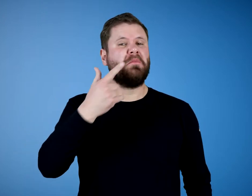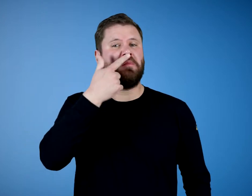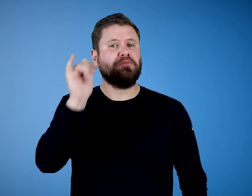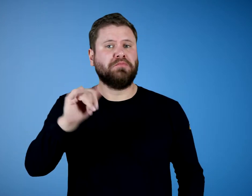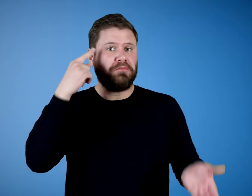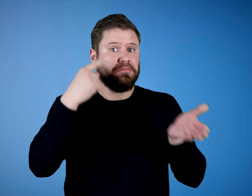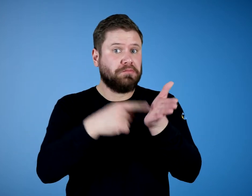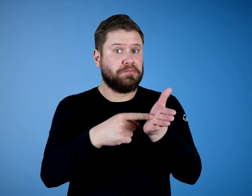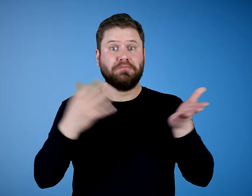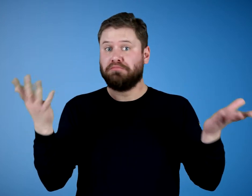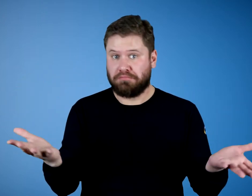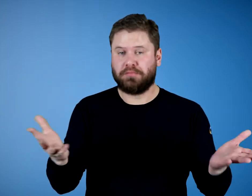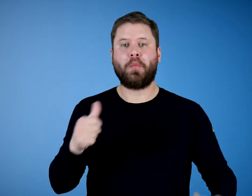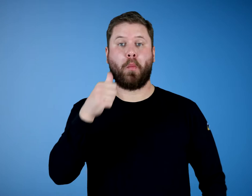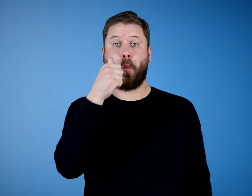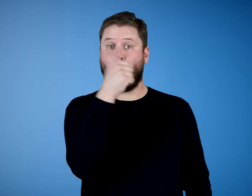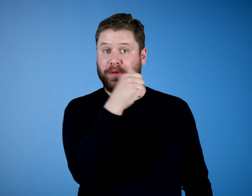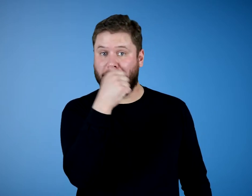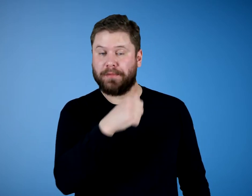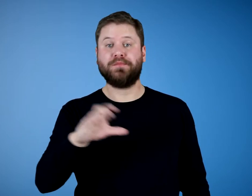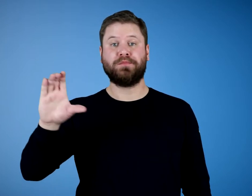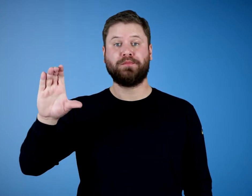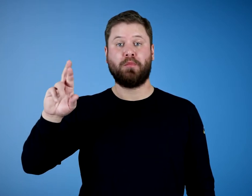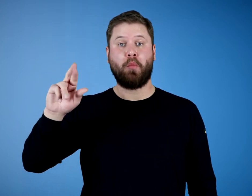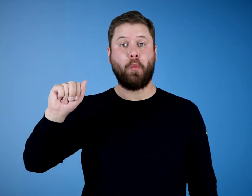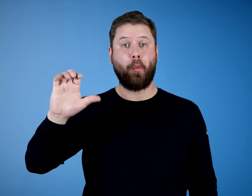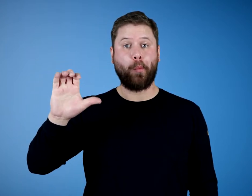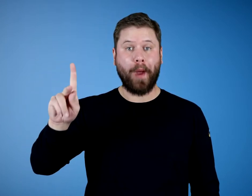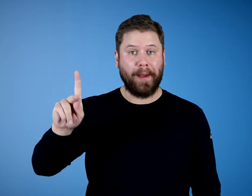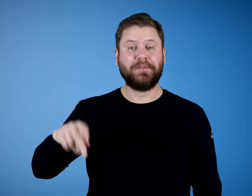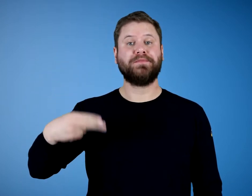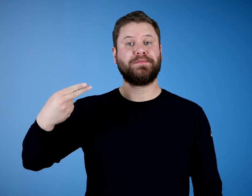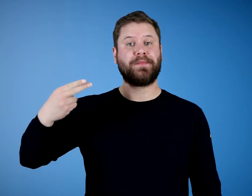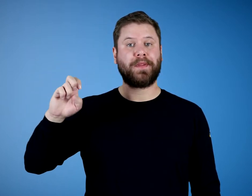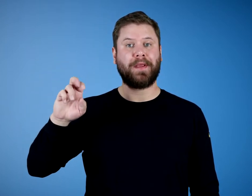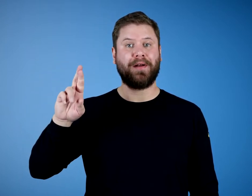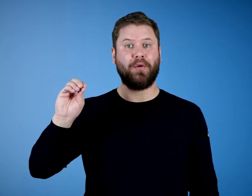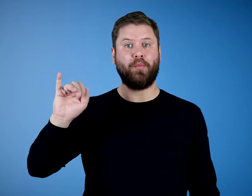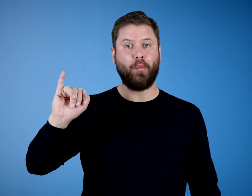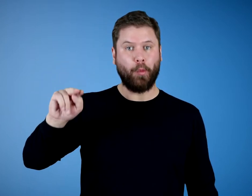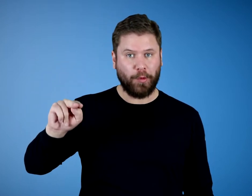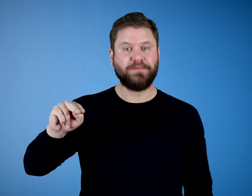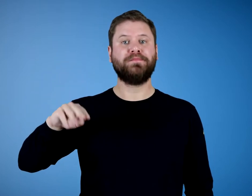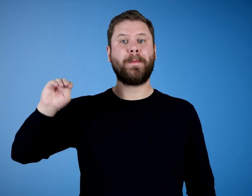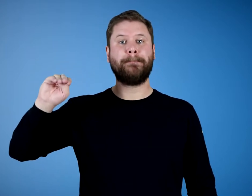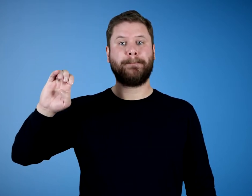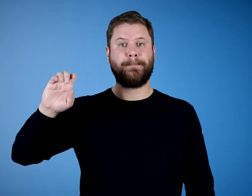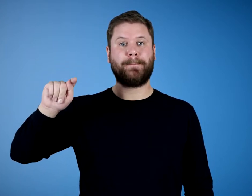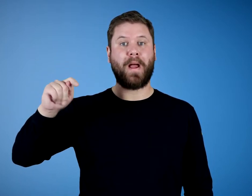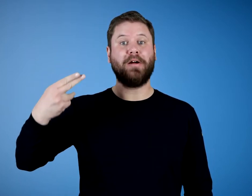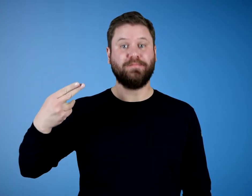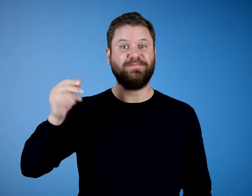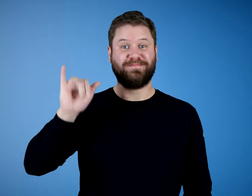some examples are cocaine, crack, heroin, and meth.